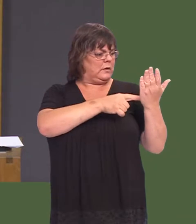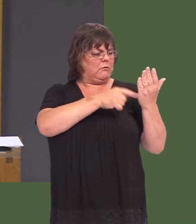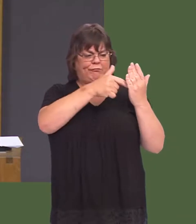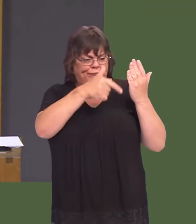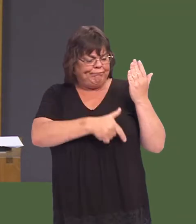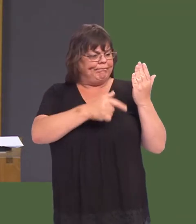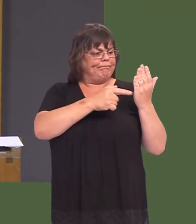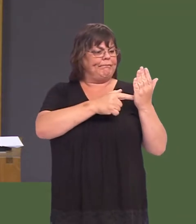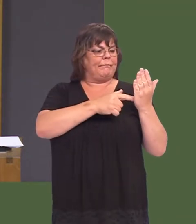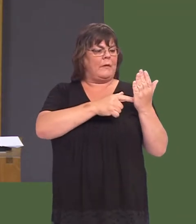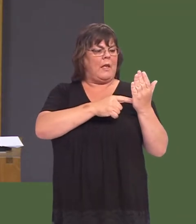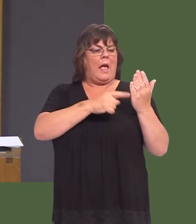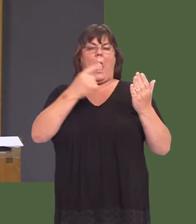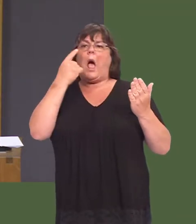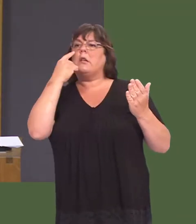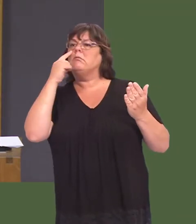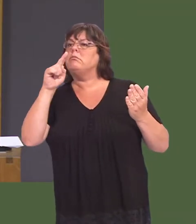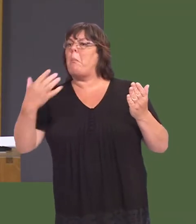Itís an entirely private sector-funded project upfront.